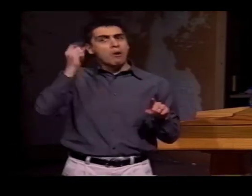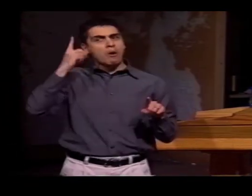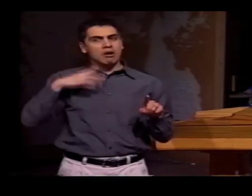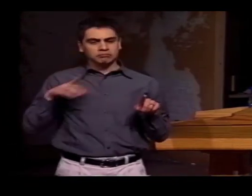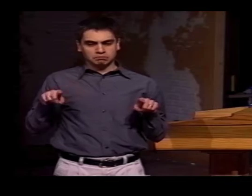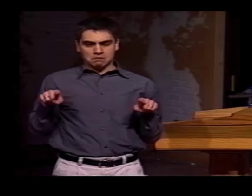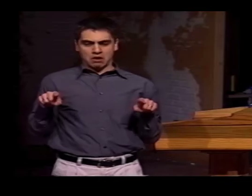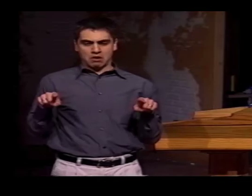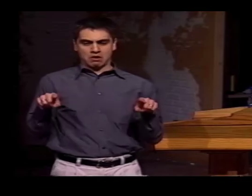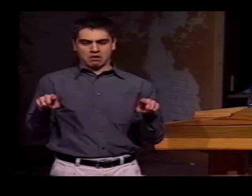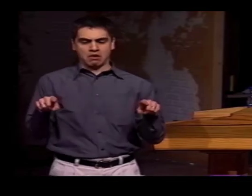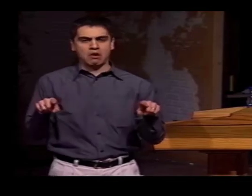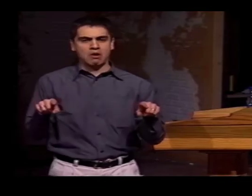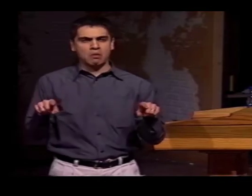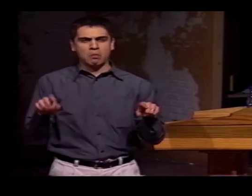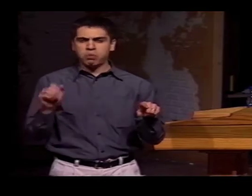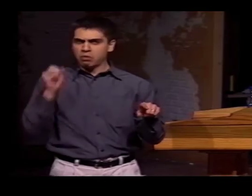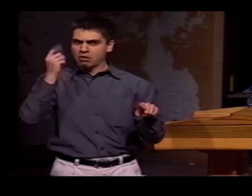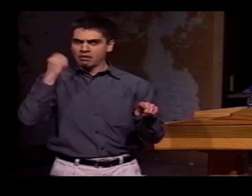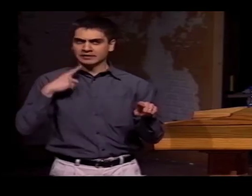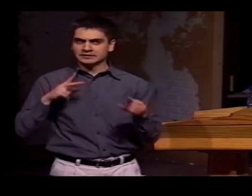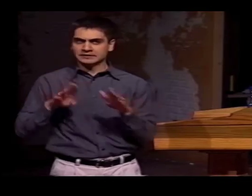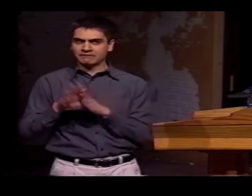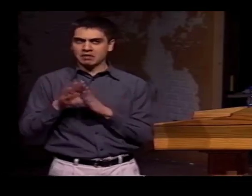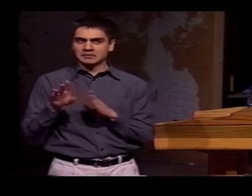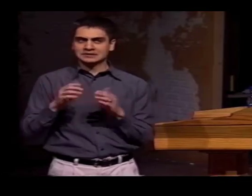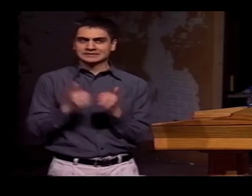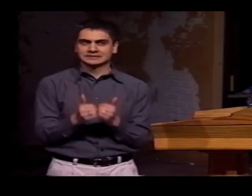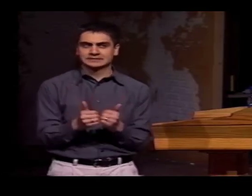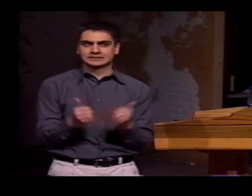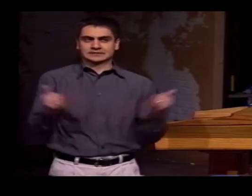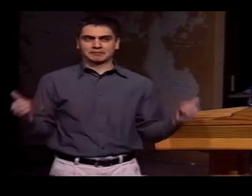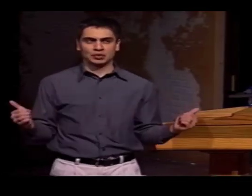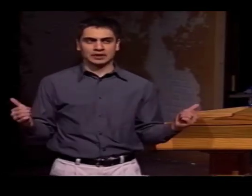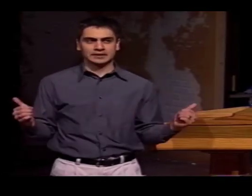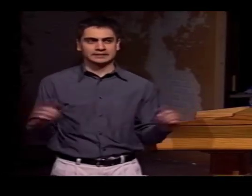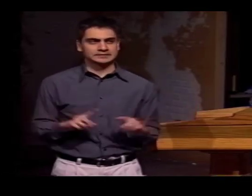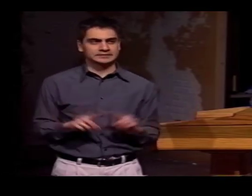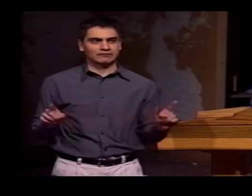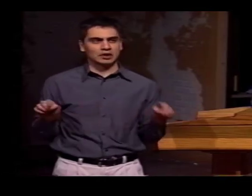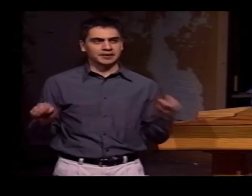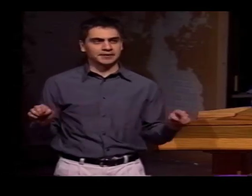FRENCH SIGN LANGUAGE ON ONE SIDE BECAME AMERICAN SIGN LANGUAGE, AS IT DID WITH CLERC AND GALLAUDET,